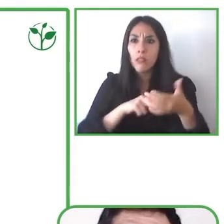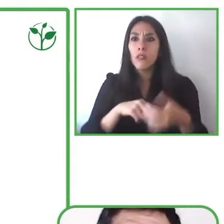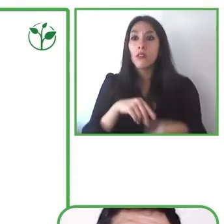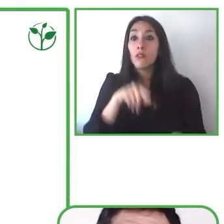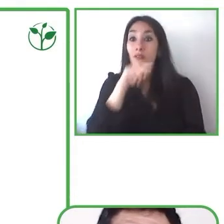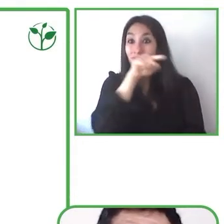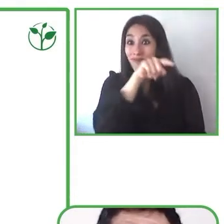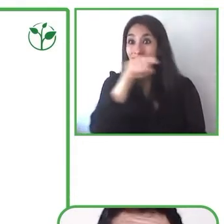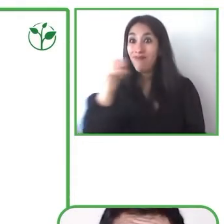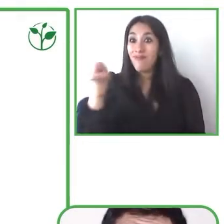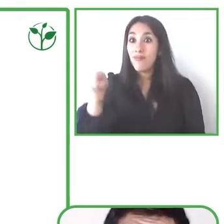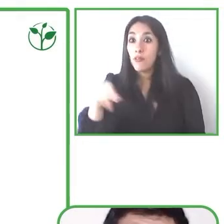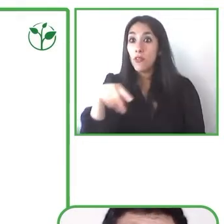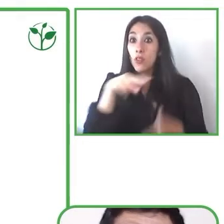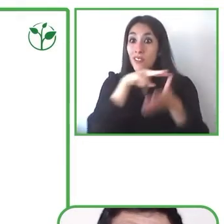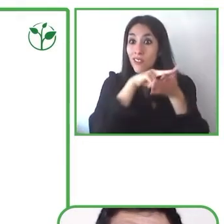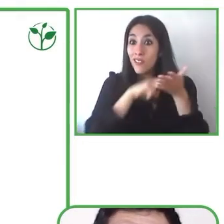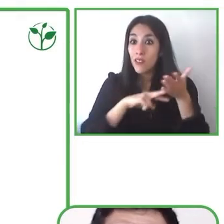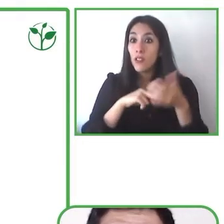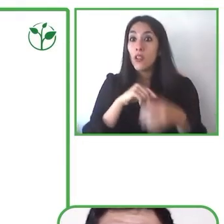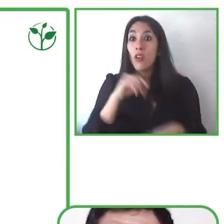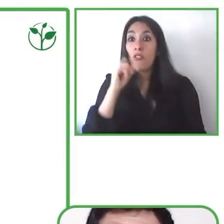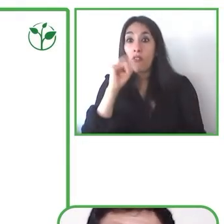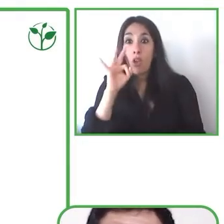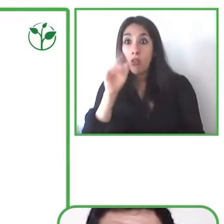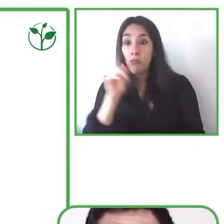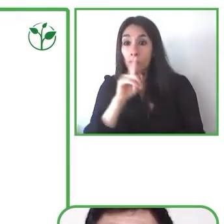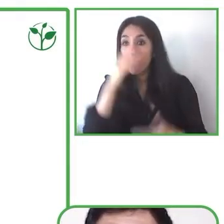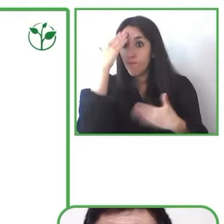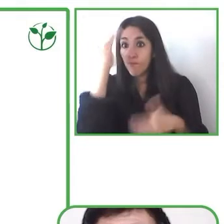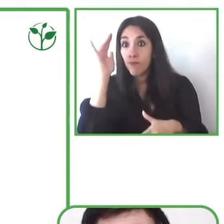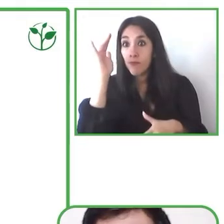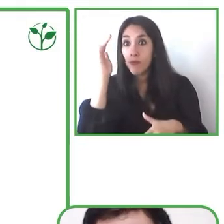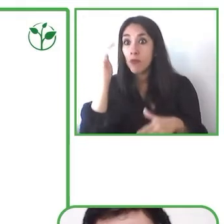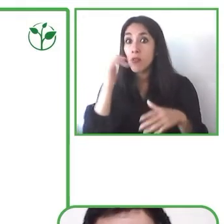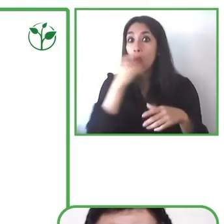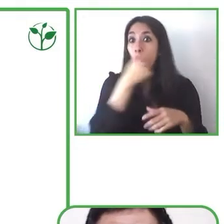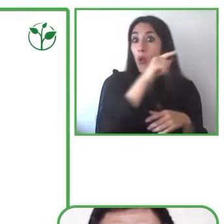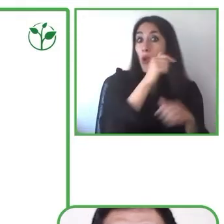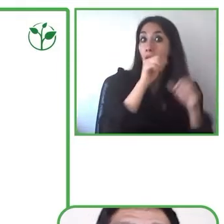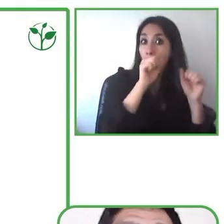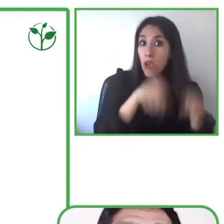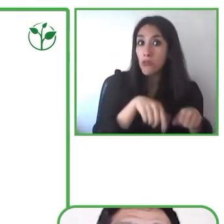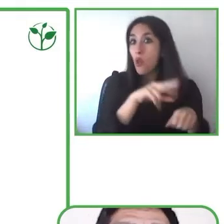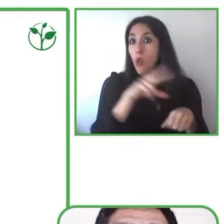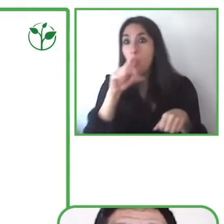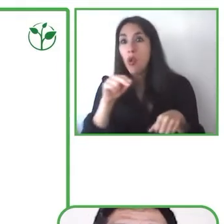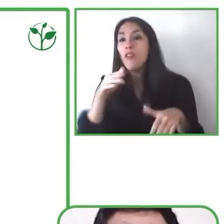reading learning but creating a different type of reading methods and these are